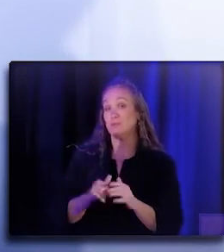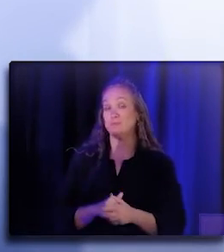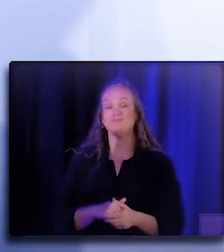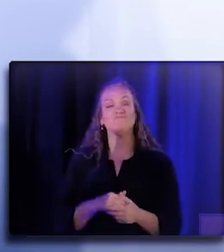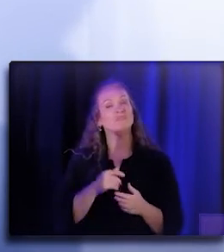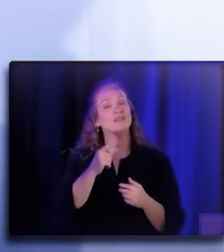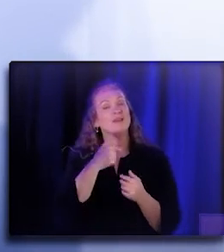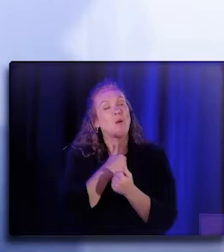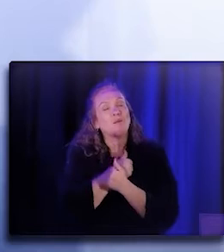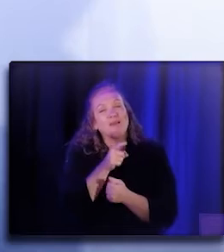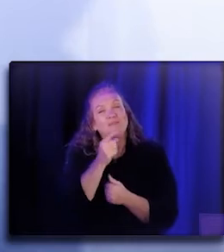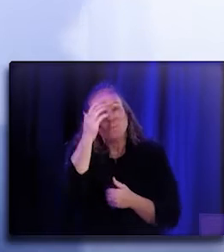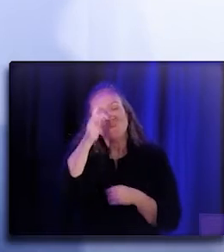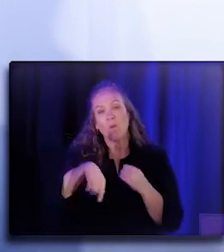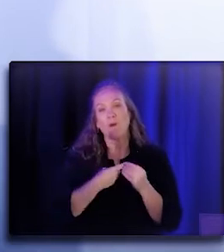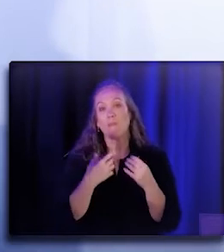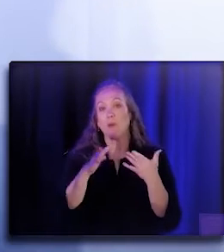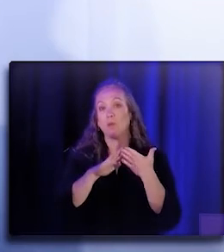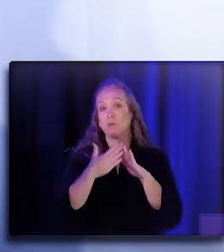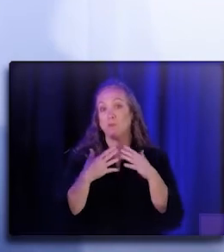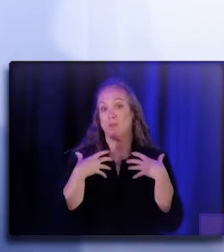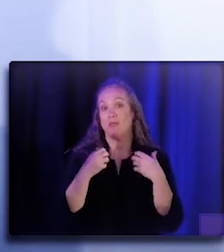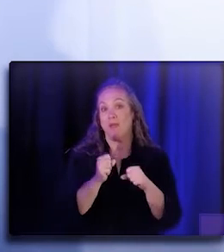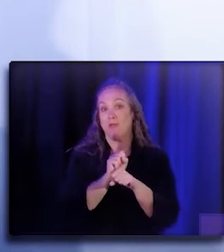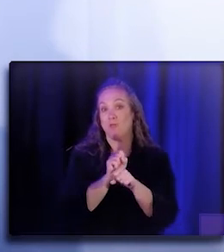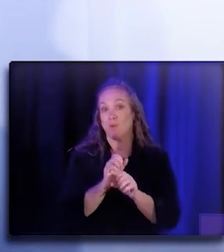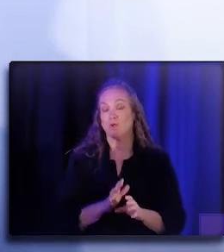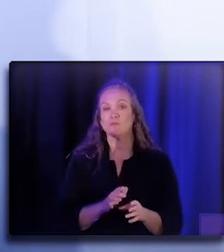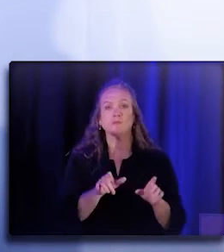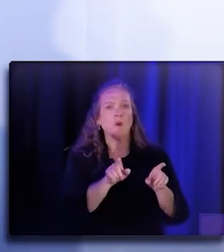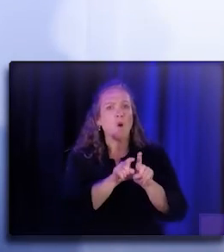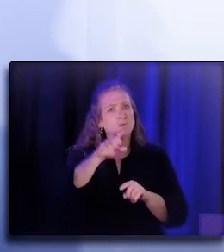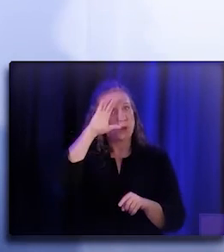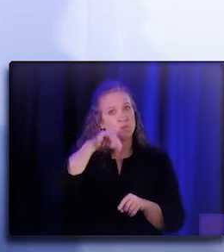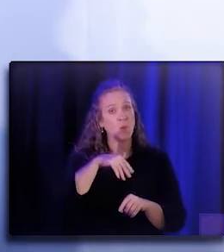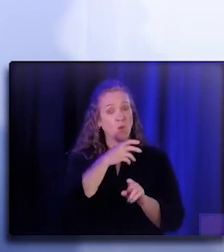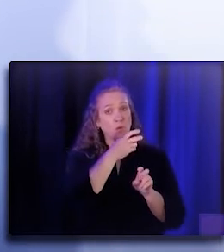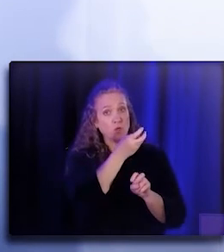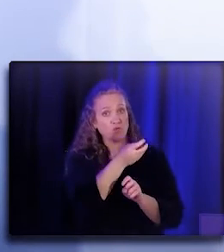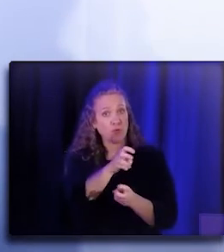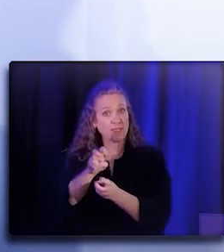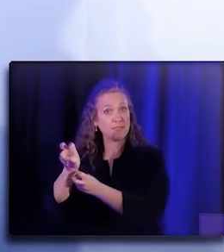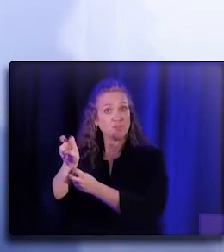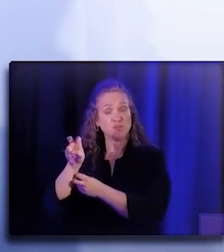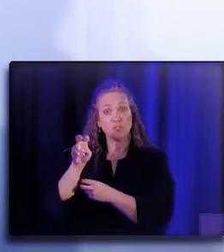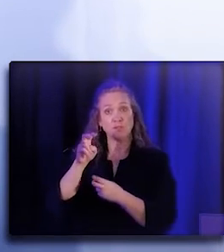about community health workers. I would also like you to know that Transitions Clinic Network's model is evidence-based.